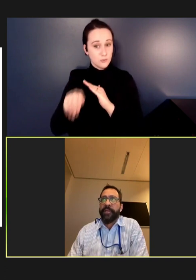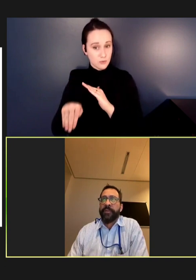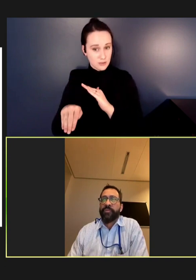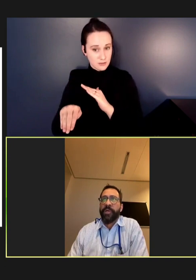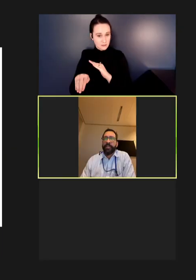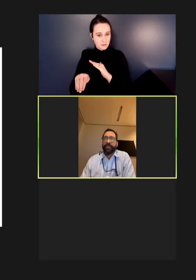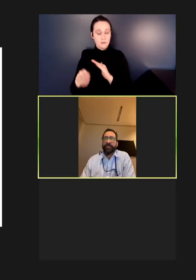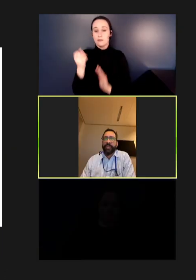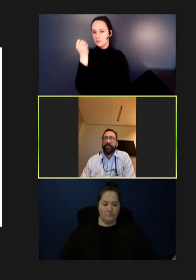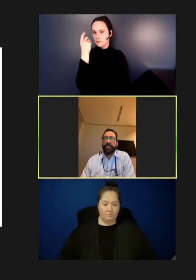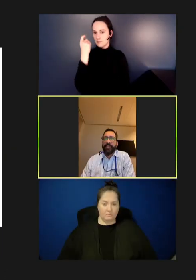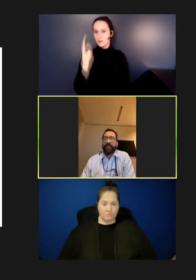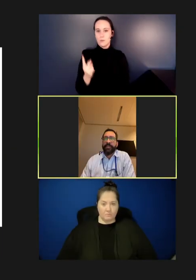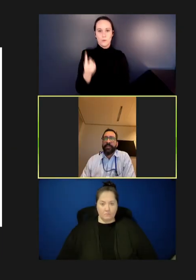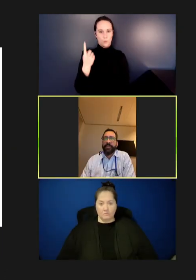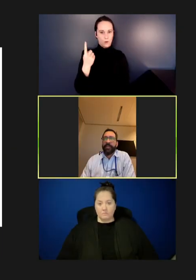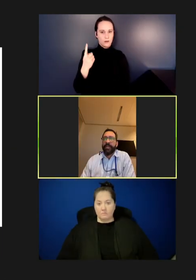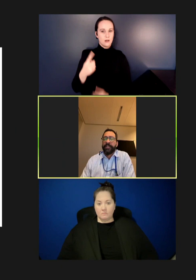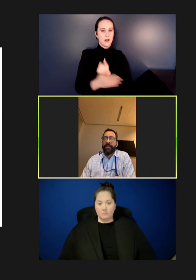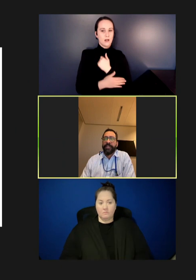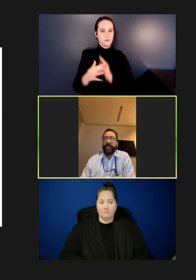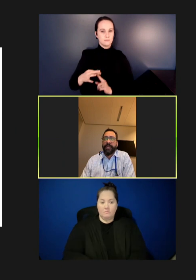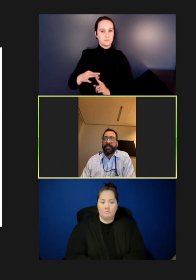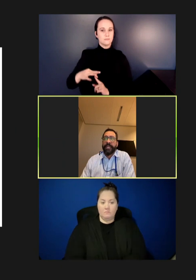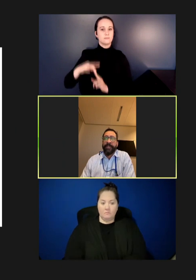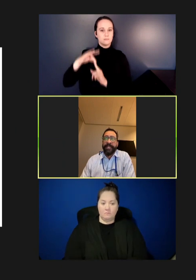there is one country in particular, Azerbaijan. Azerbaijan has dominated